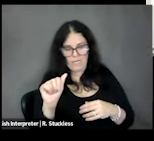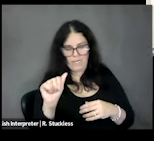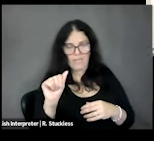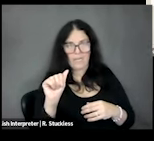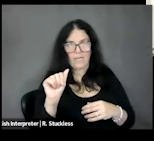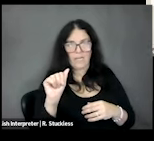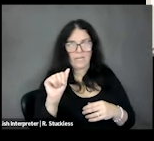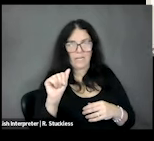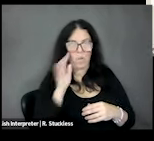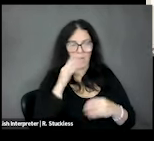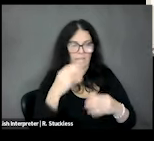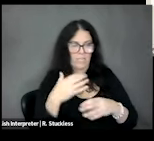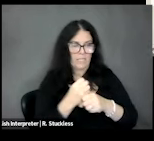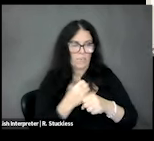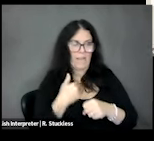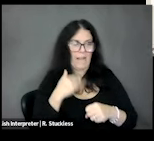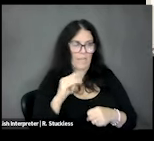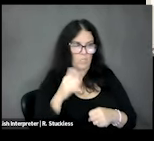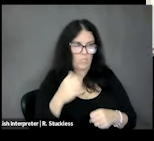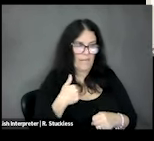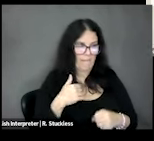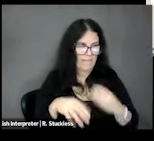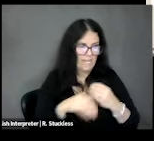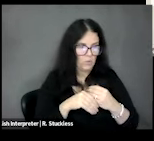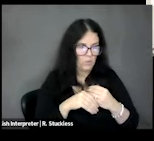question, but they do have that extra context that I might not be reading again just in the